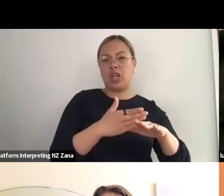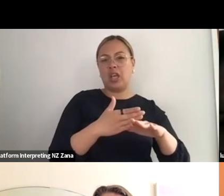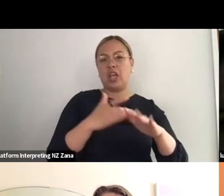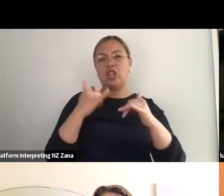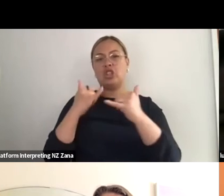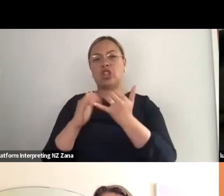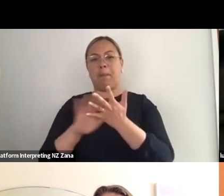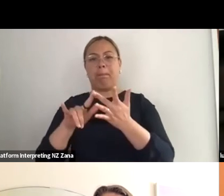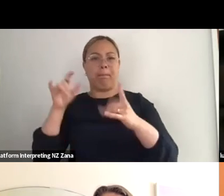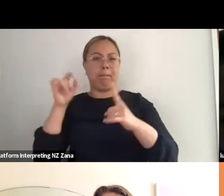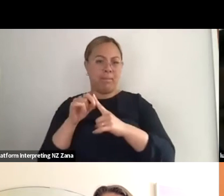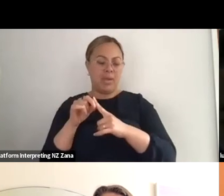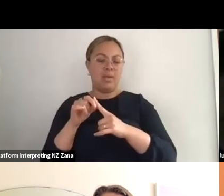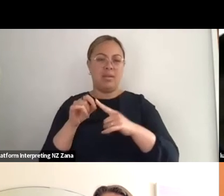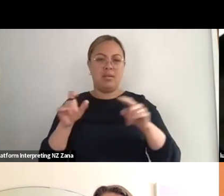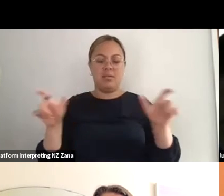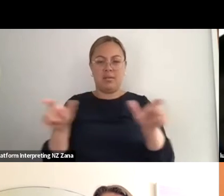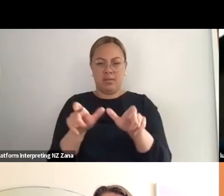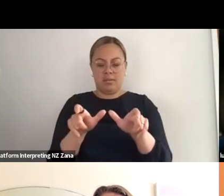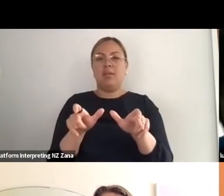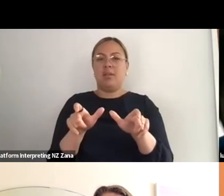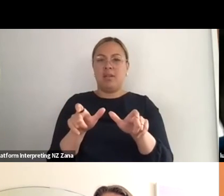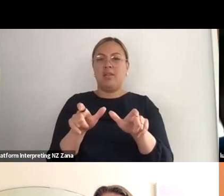that term, the cloak of care and nurture though I'm going to think about that even more.